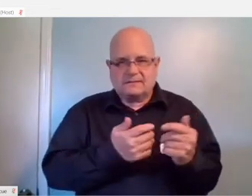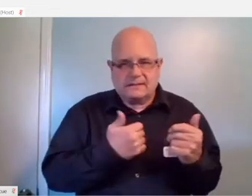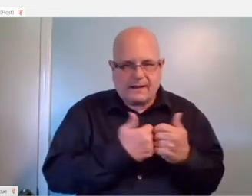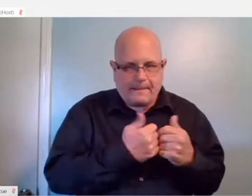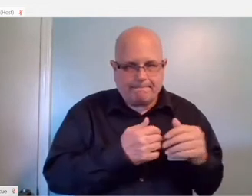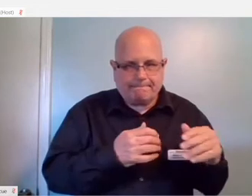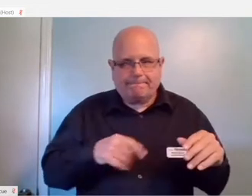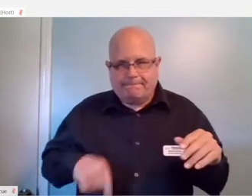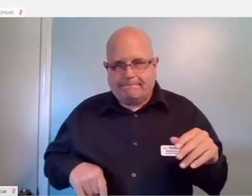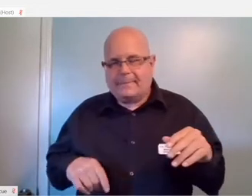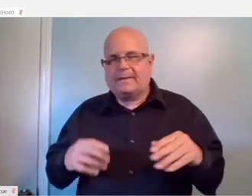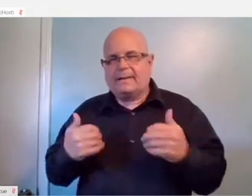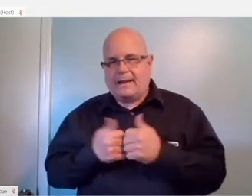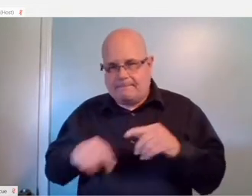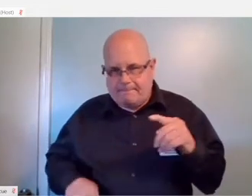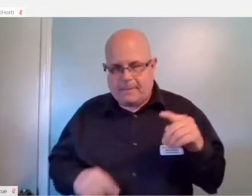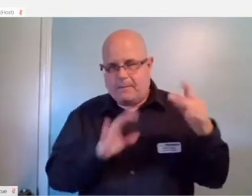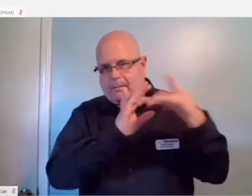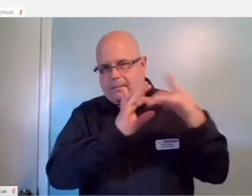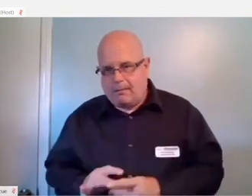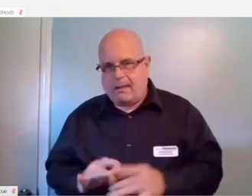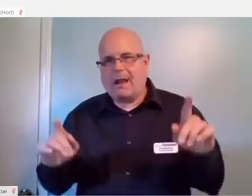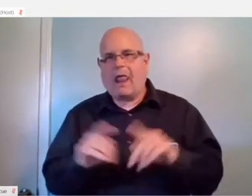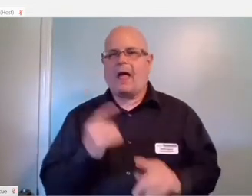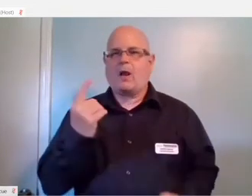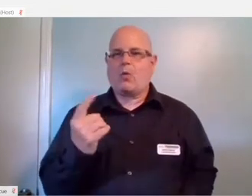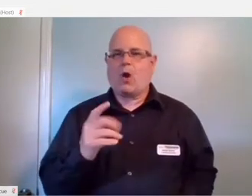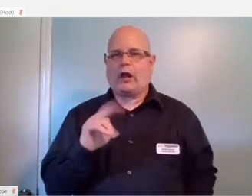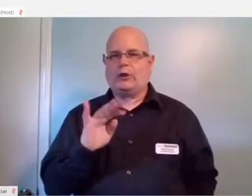those two controllers and have it act as if it's just one single controller.